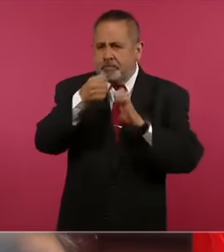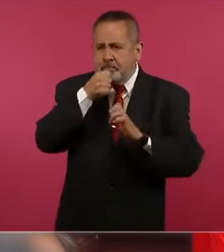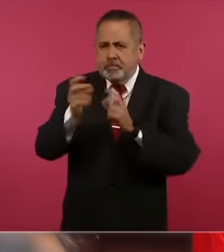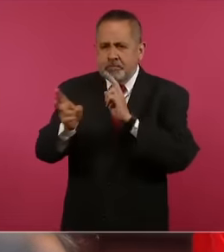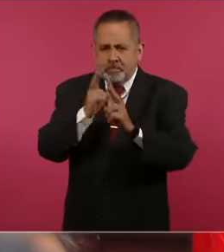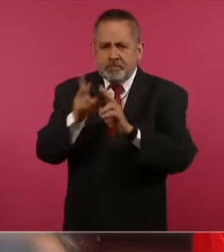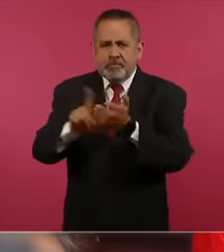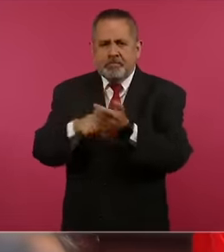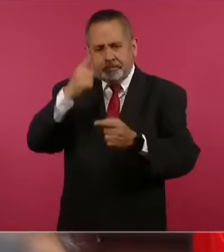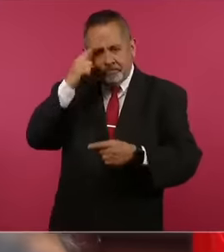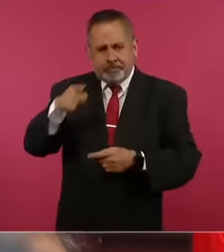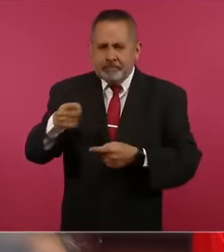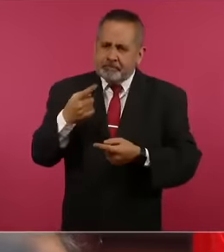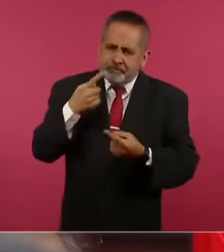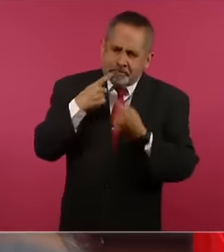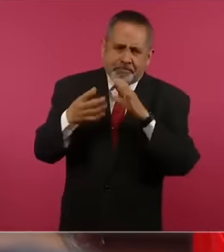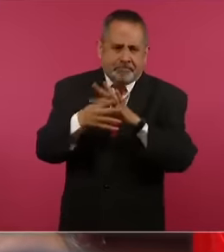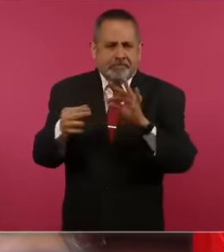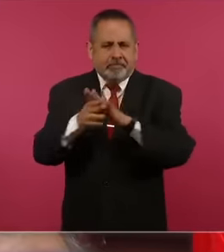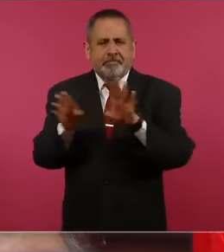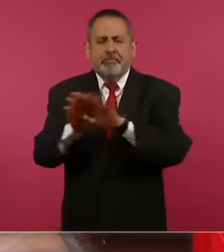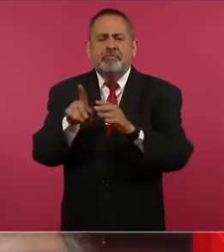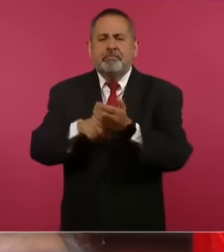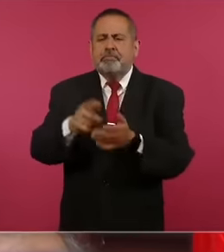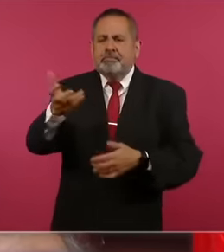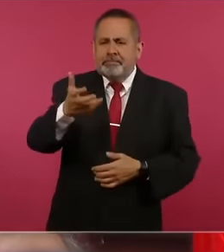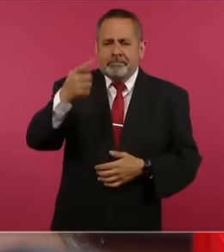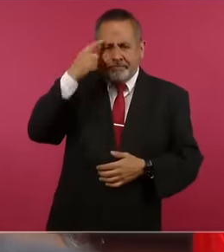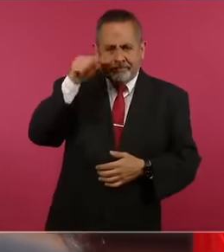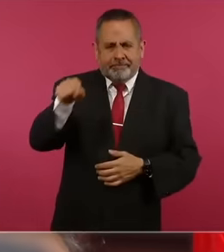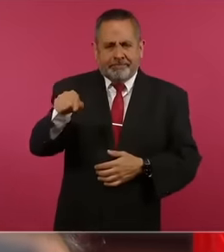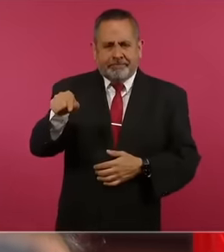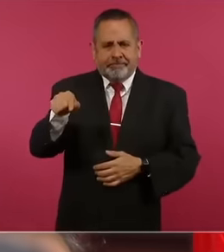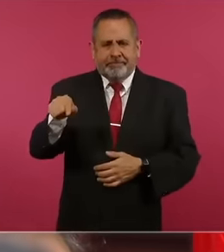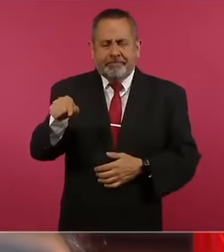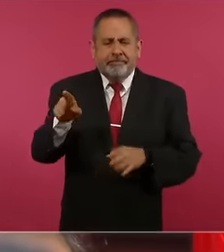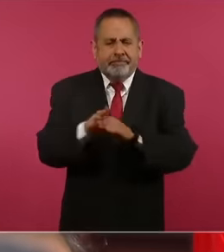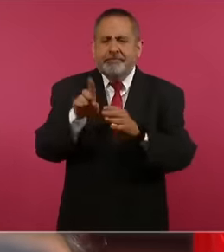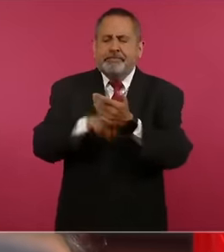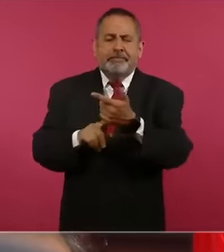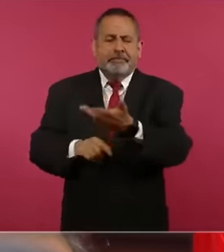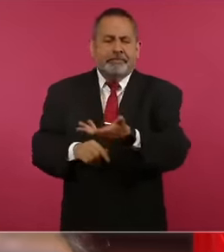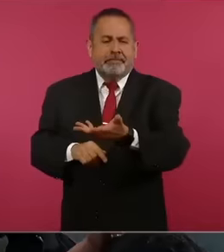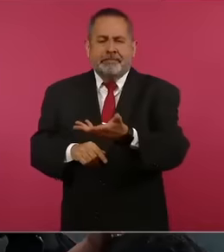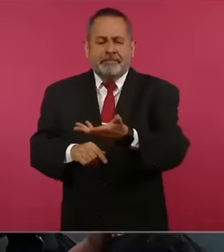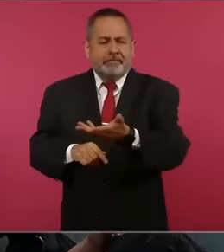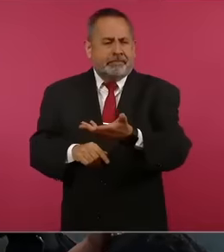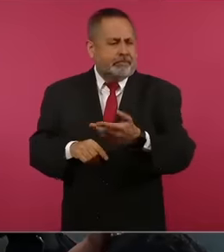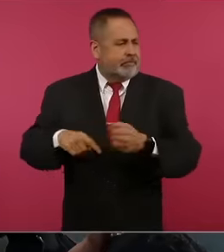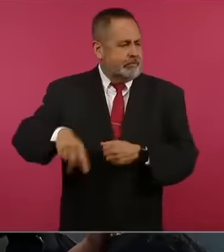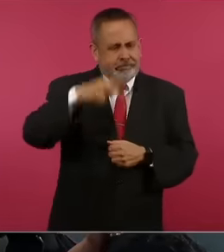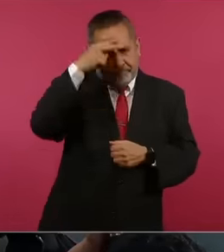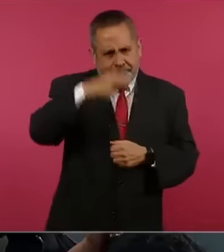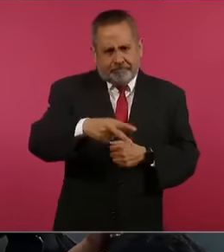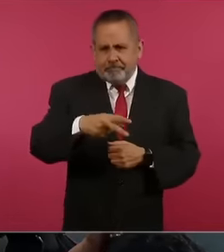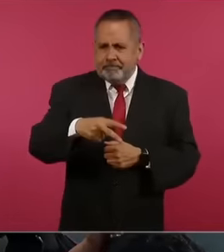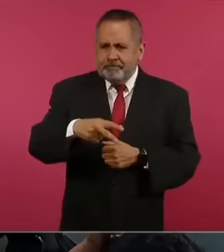, could you explain to me how you did it? How you managed to move Mexico forward because we are seeing,